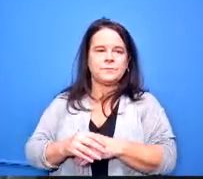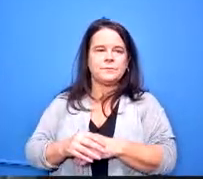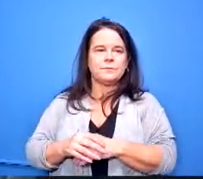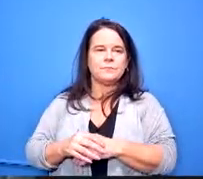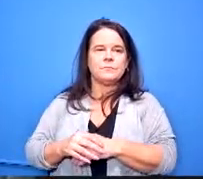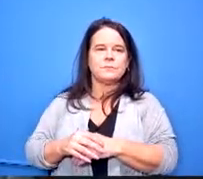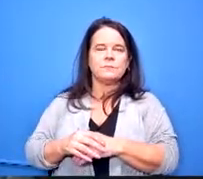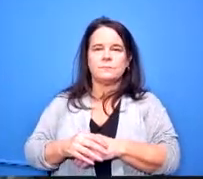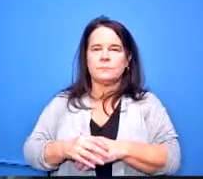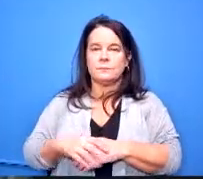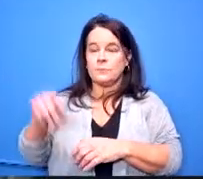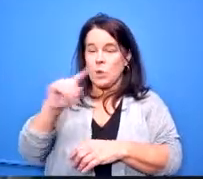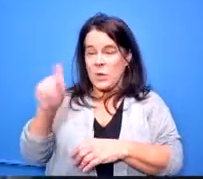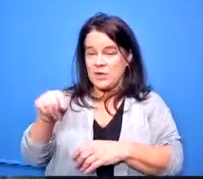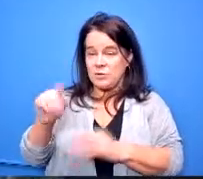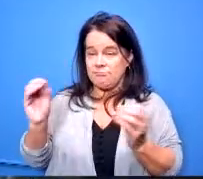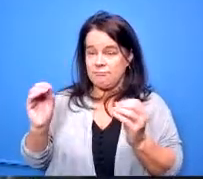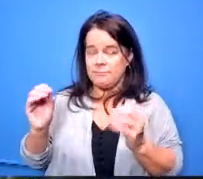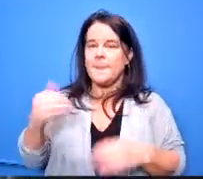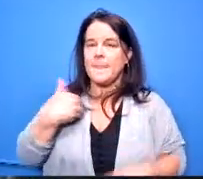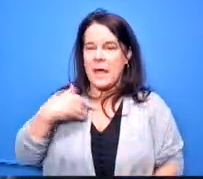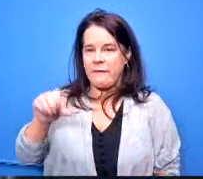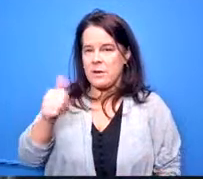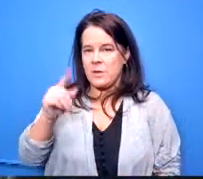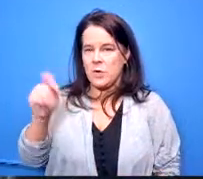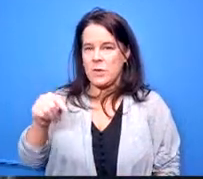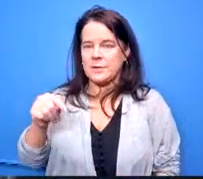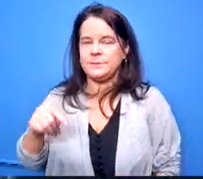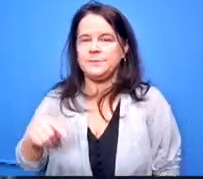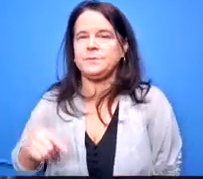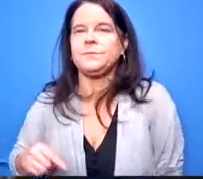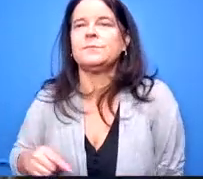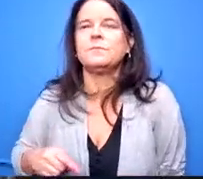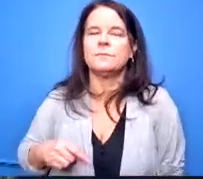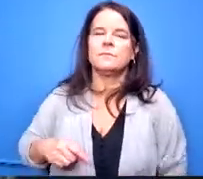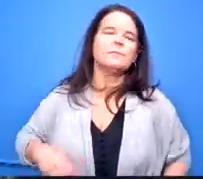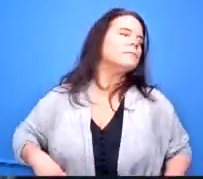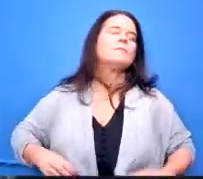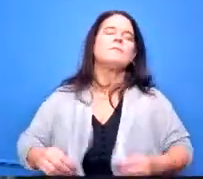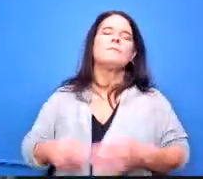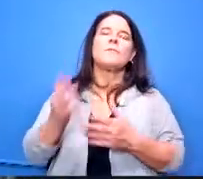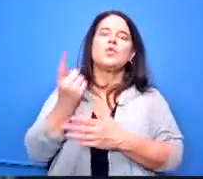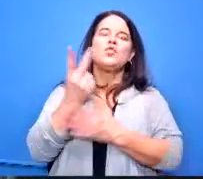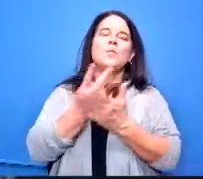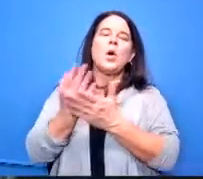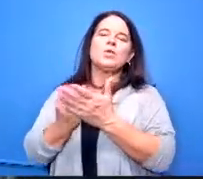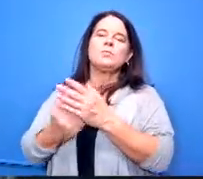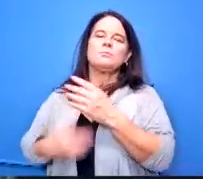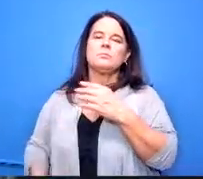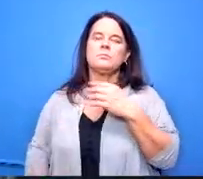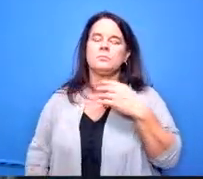if not then i do have another question and it's two part one understanding and there's been a